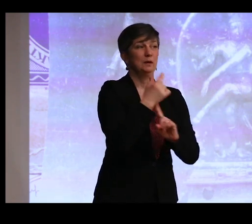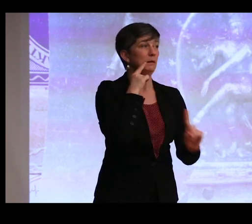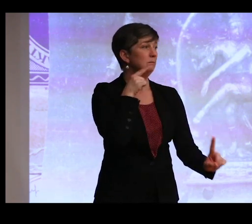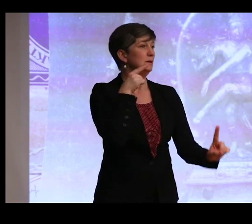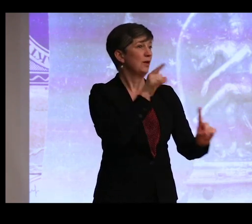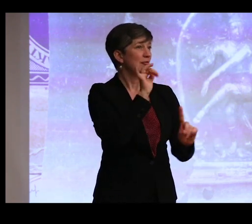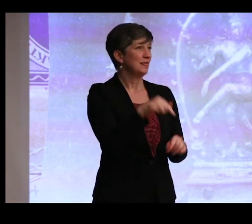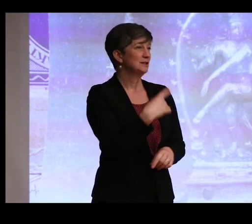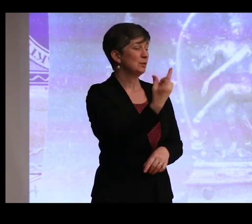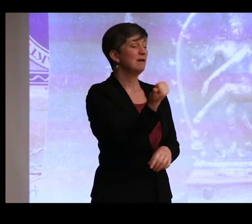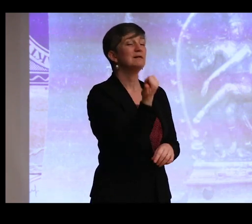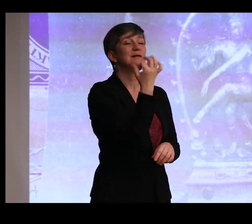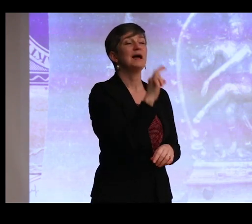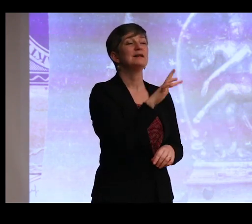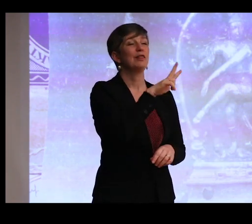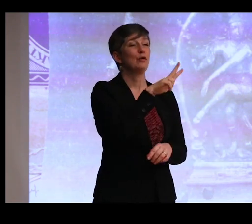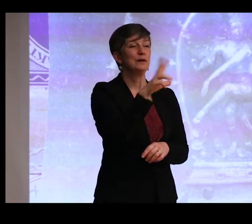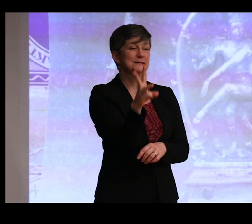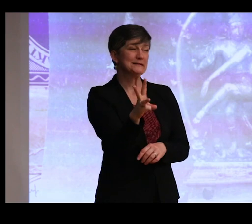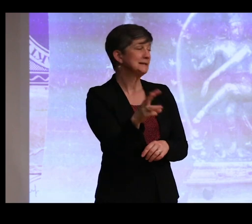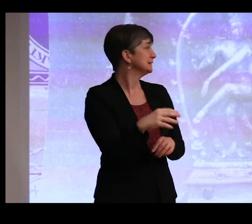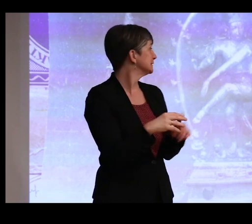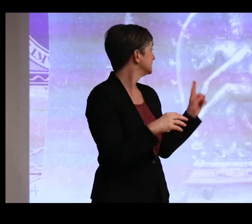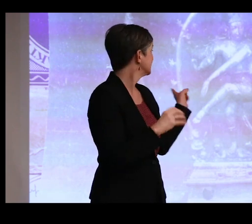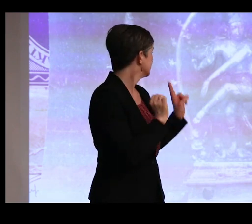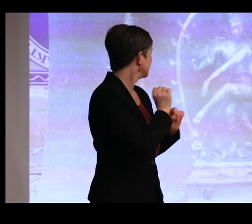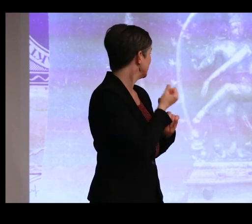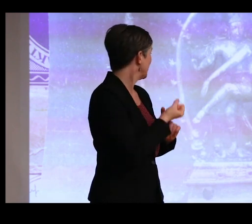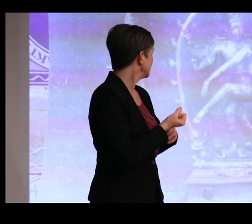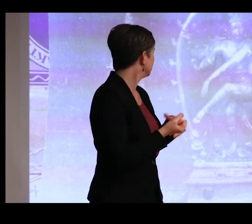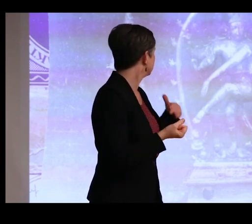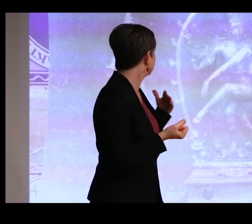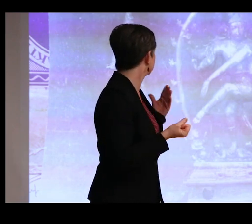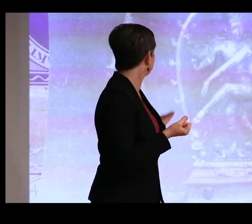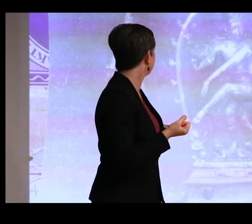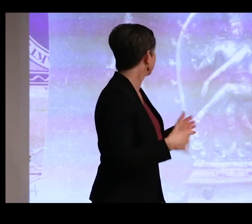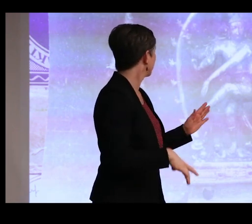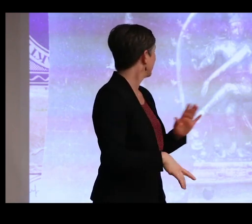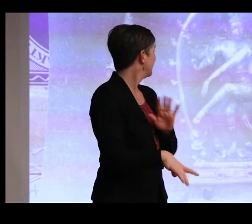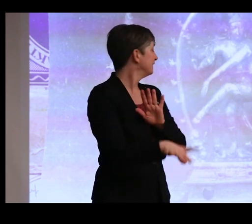this one, this 1936 case where a Nataraja found at